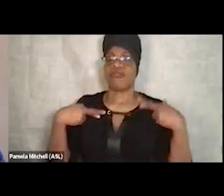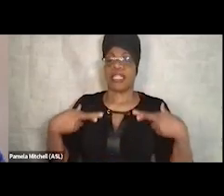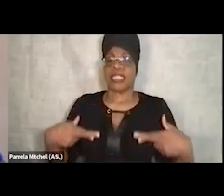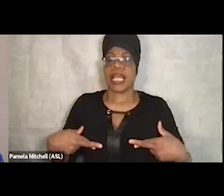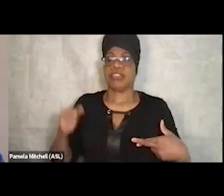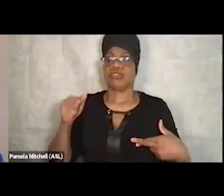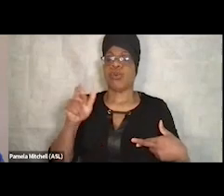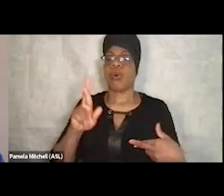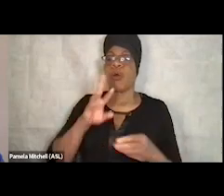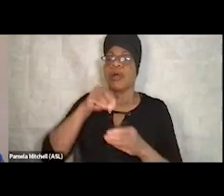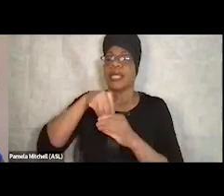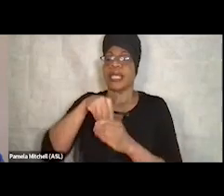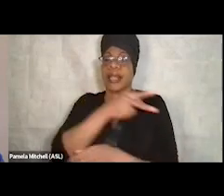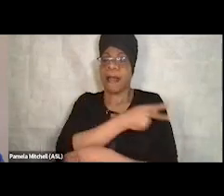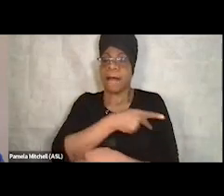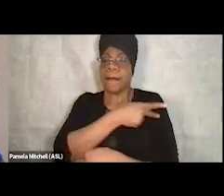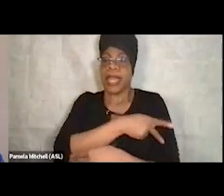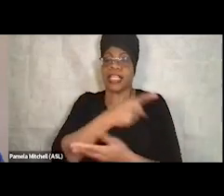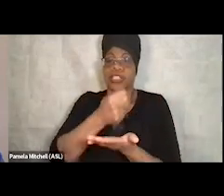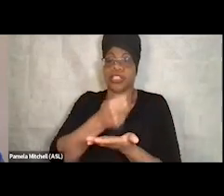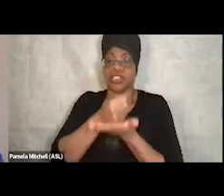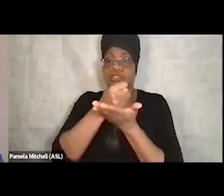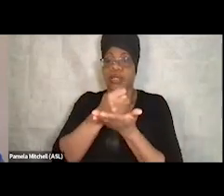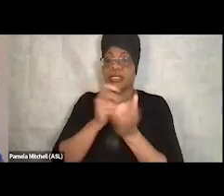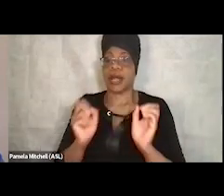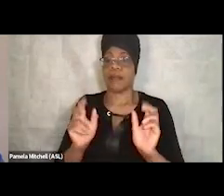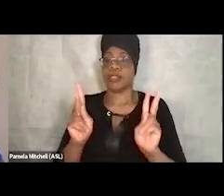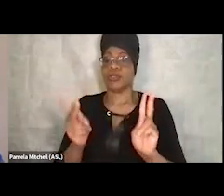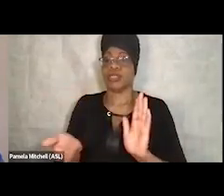And so this was an opportunity to repurpose it for that reason.